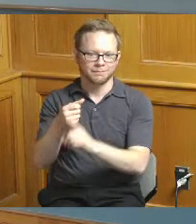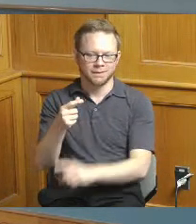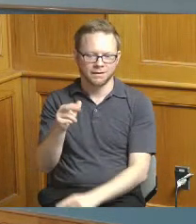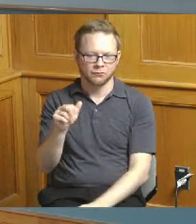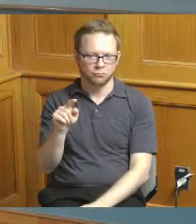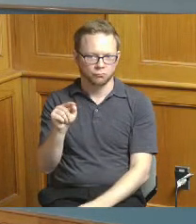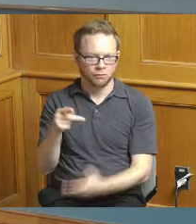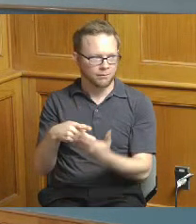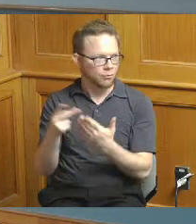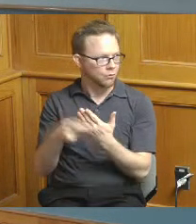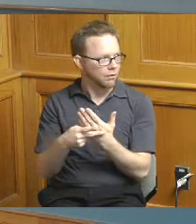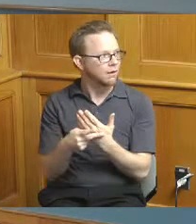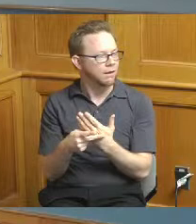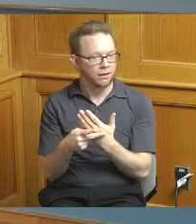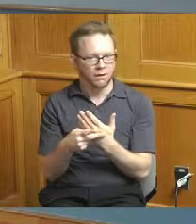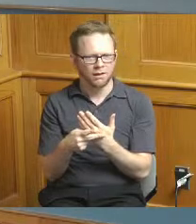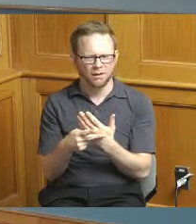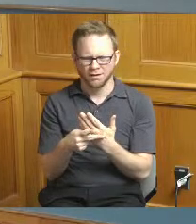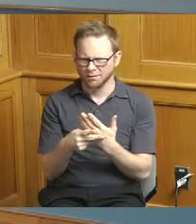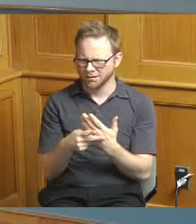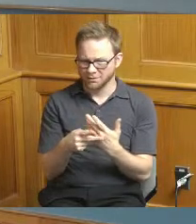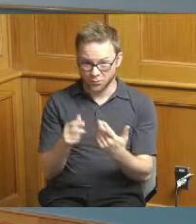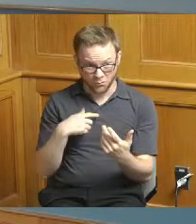to my knowledge the county really hasn't done anything like this in the past